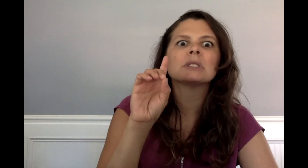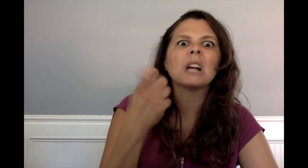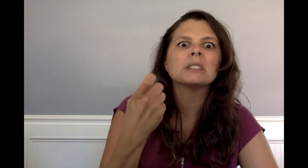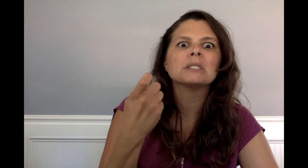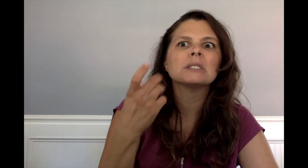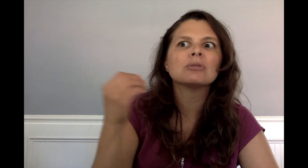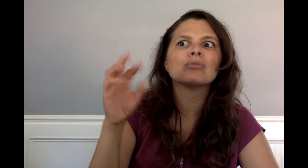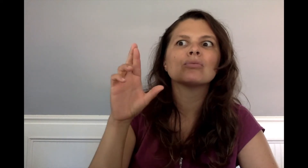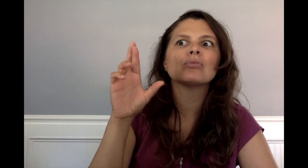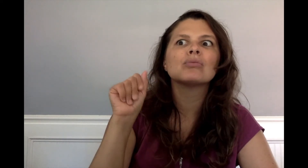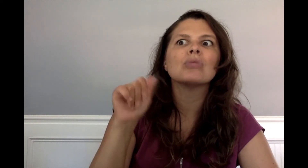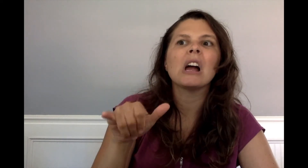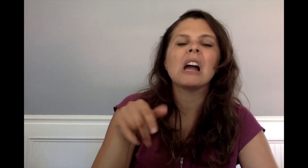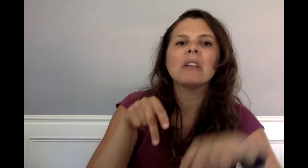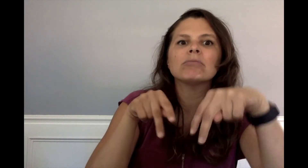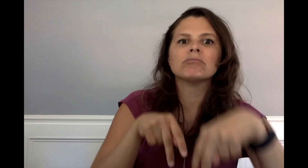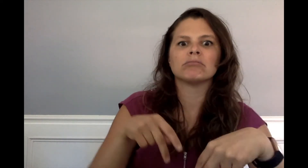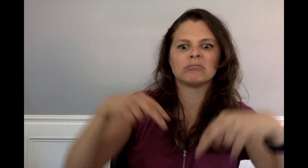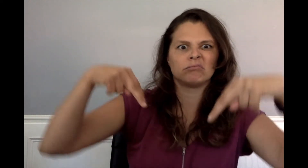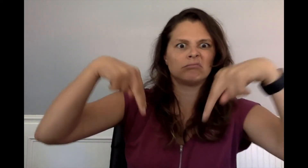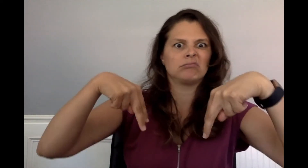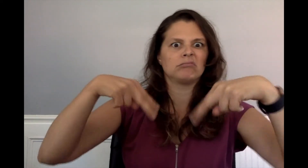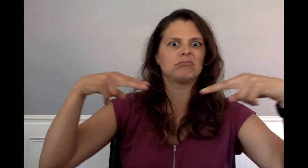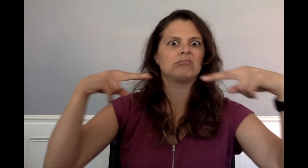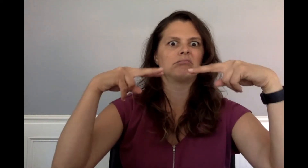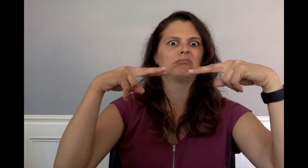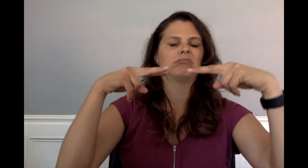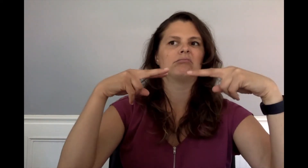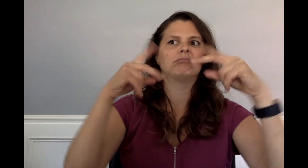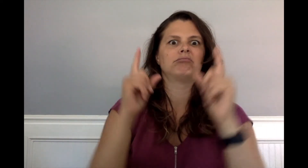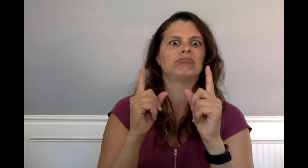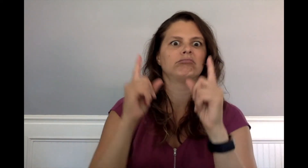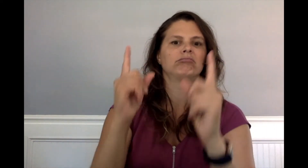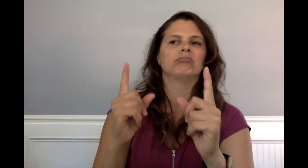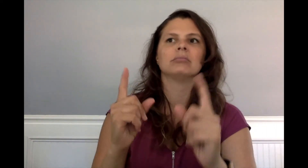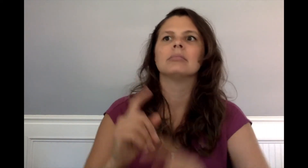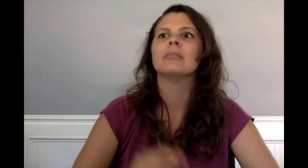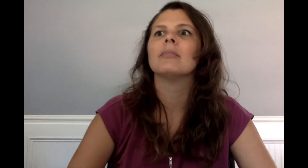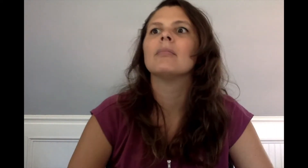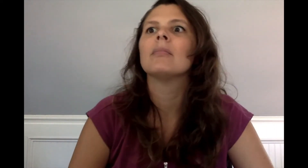There stood Dex and Ray.